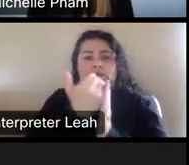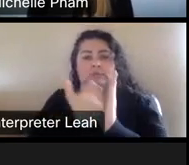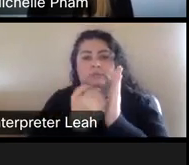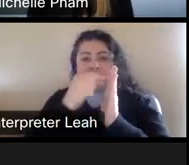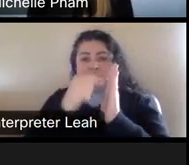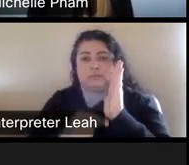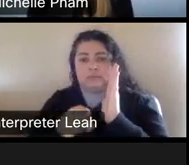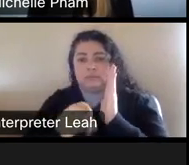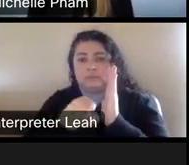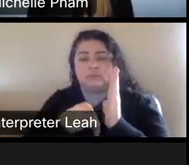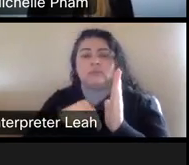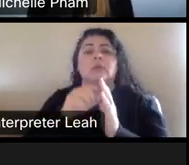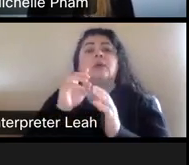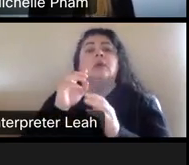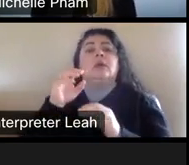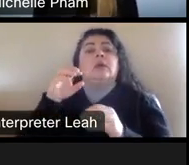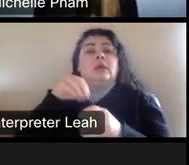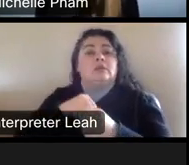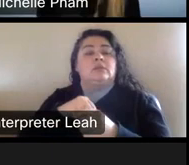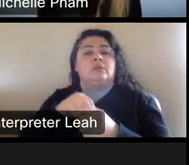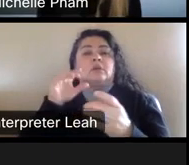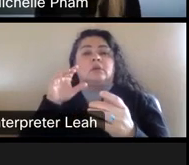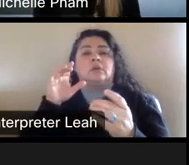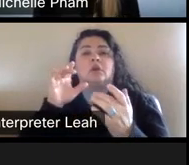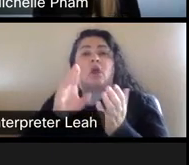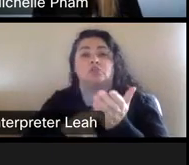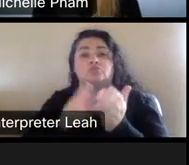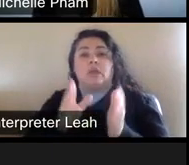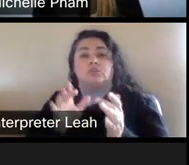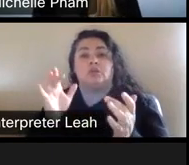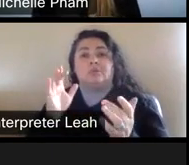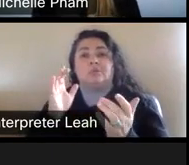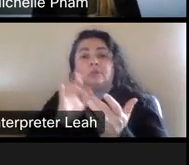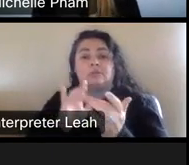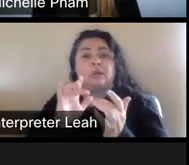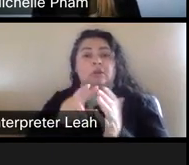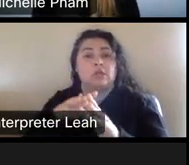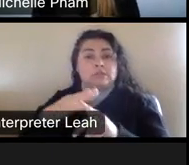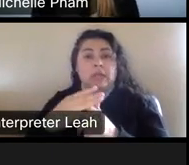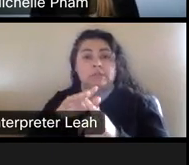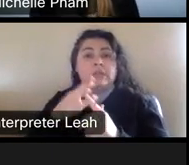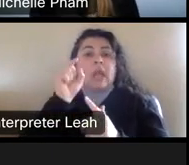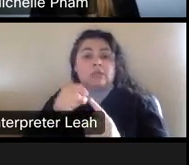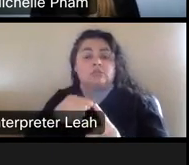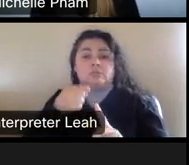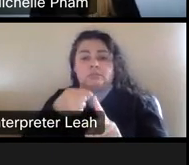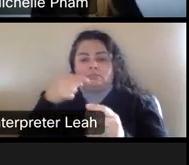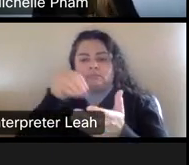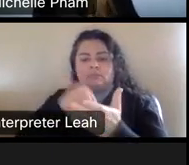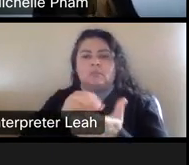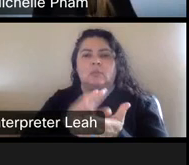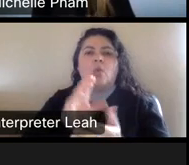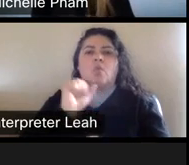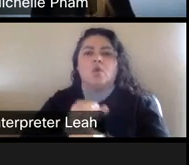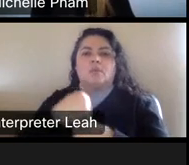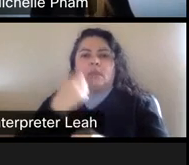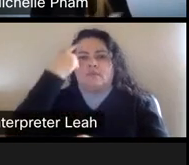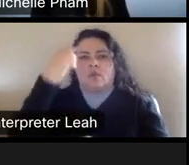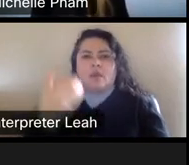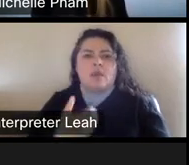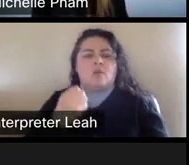Especially in the contractor context has to be in writing, and it has to be specifically called out as a work made for higher or a special commission.